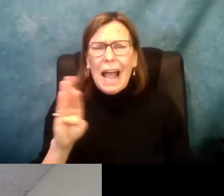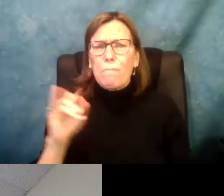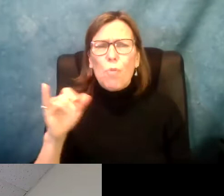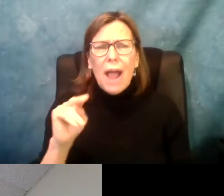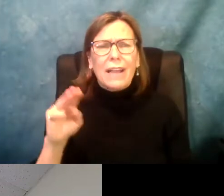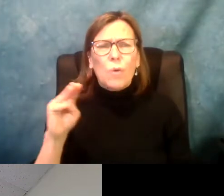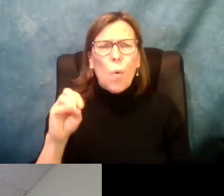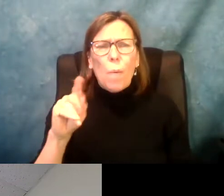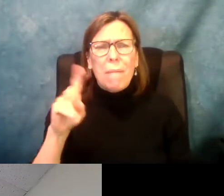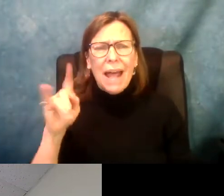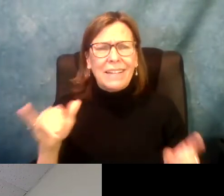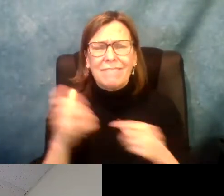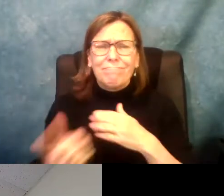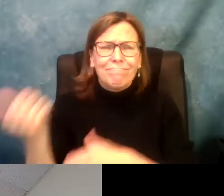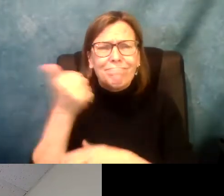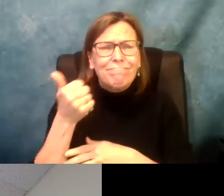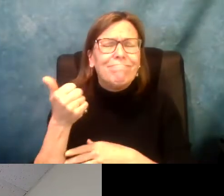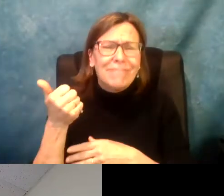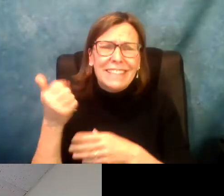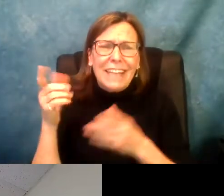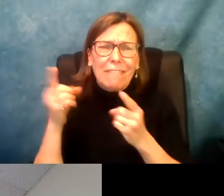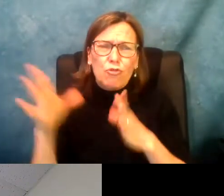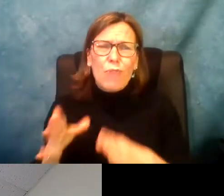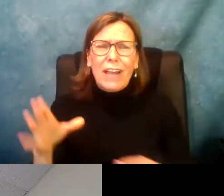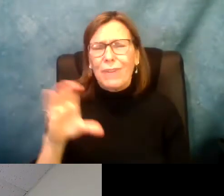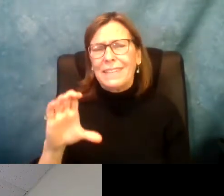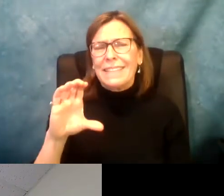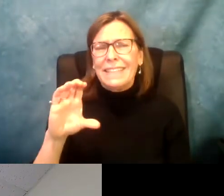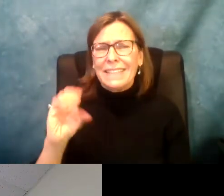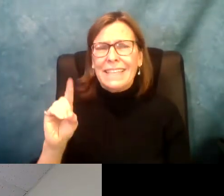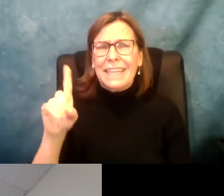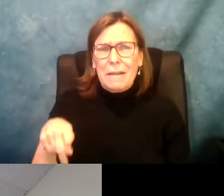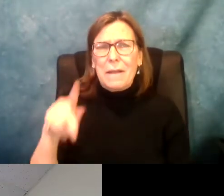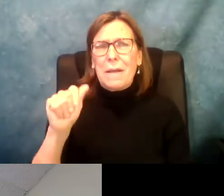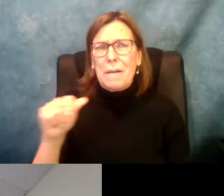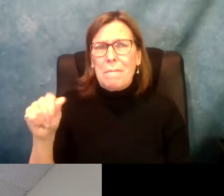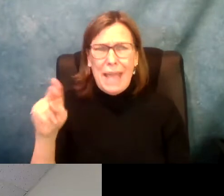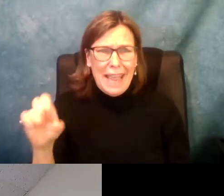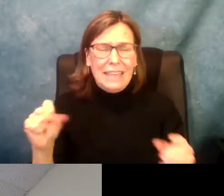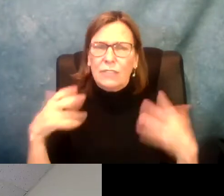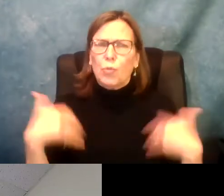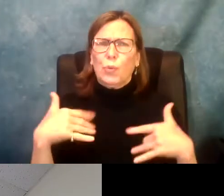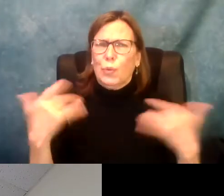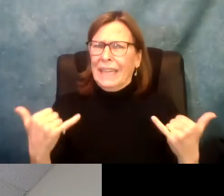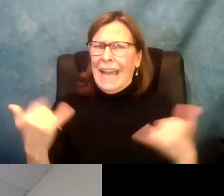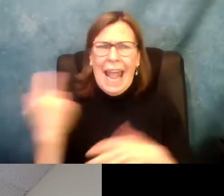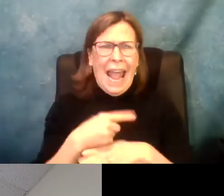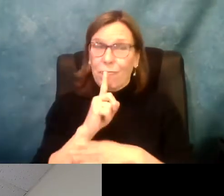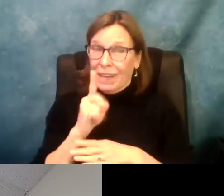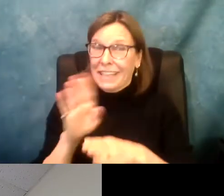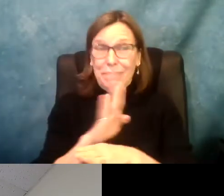assemblywoman. Always a pleasure. Morning, everyone.